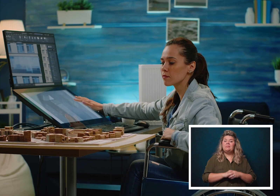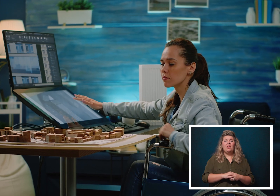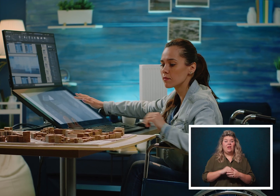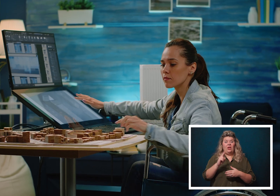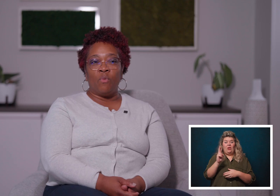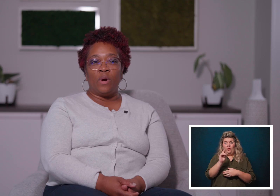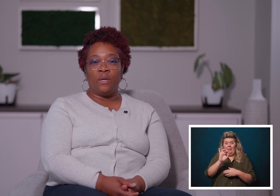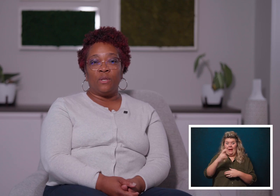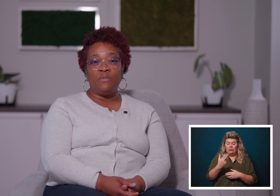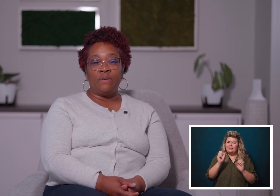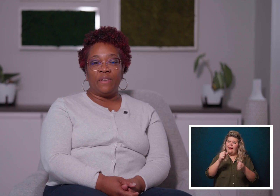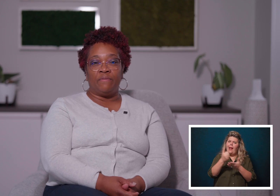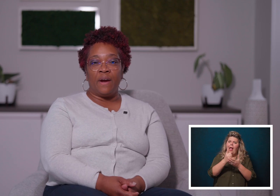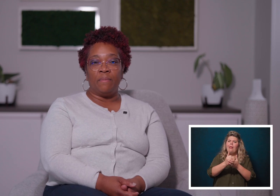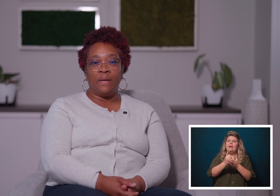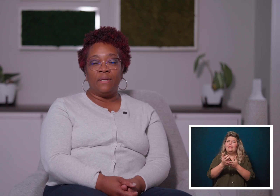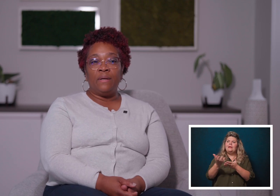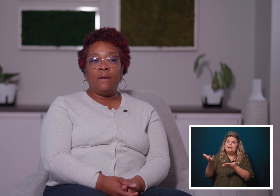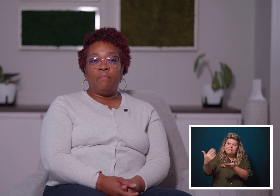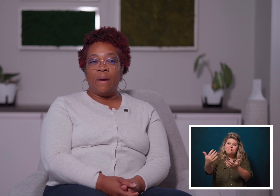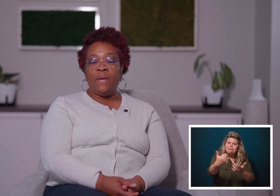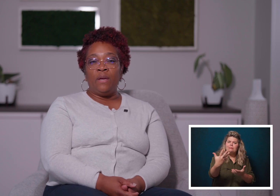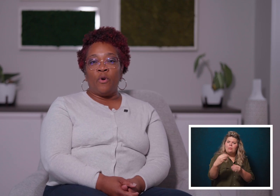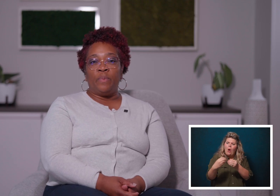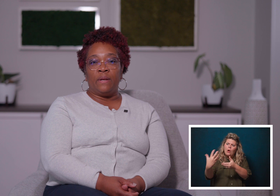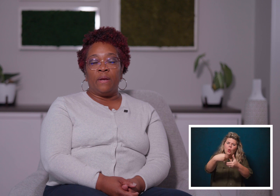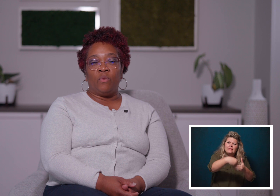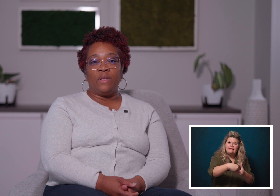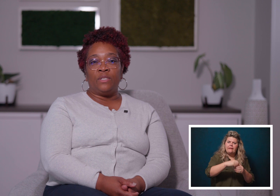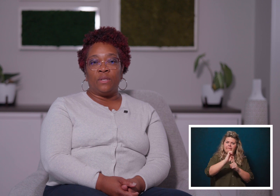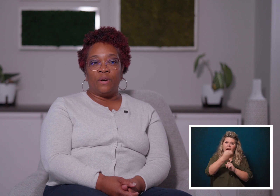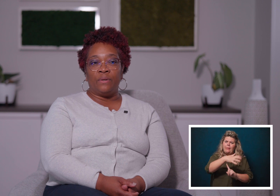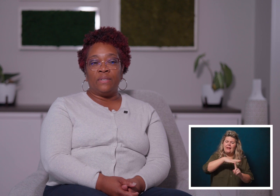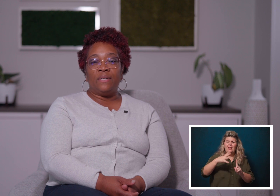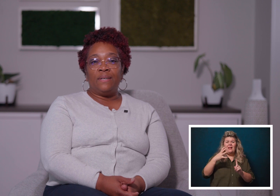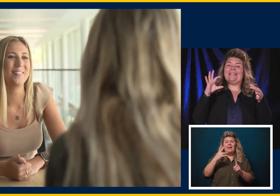create a more inclusive environment by being open and willing to learn.